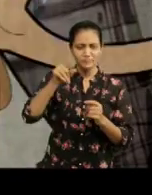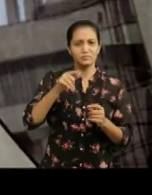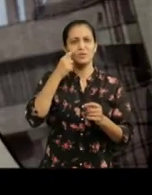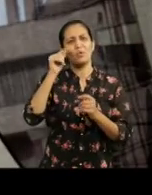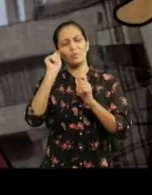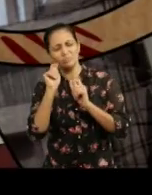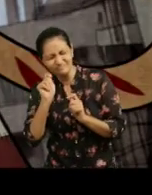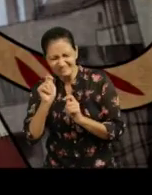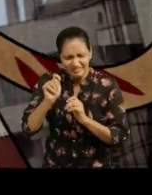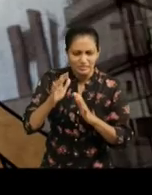(Frightened) Aaaaa Aaa